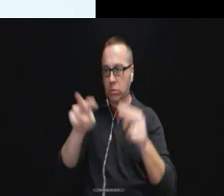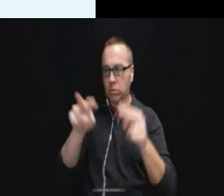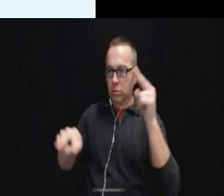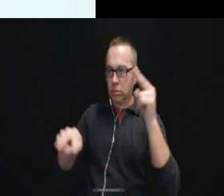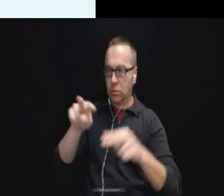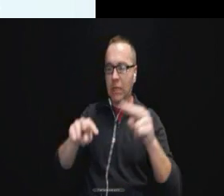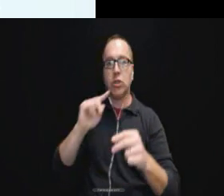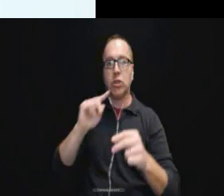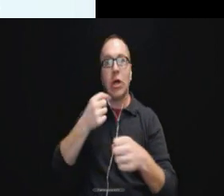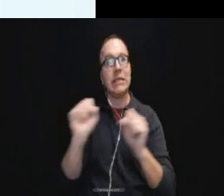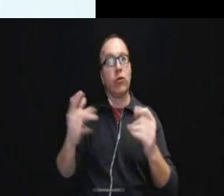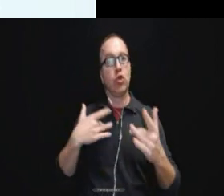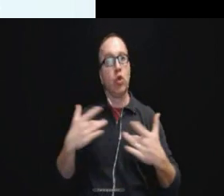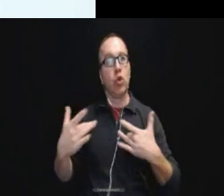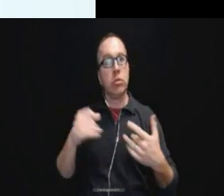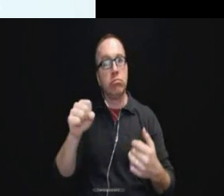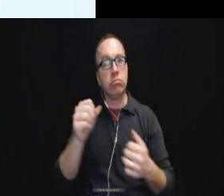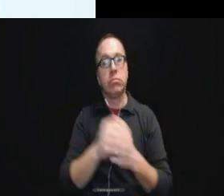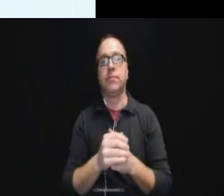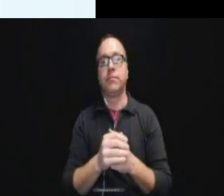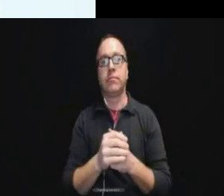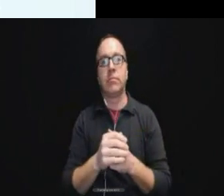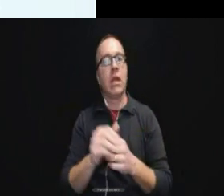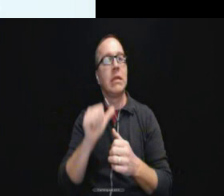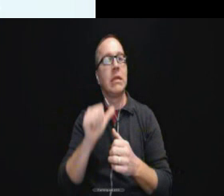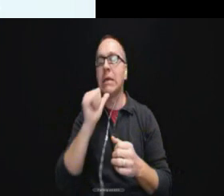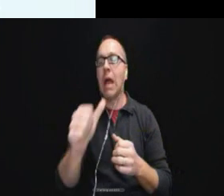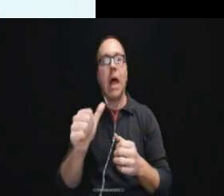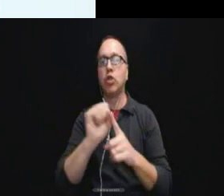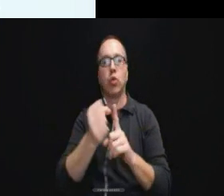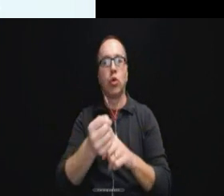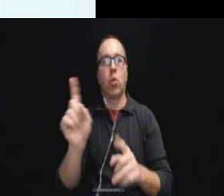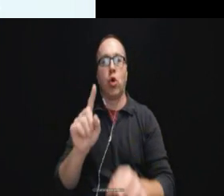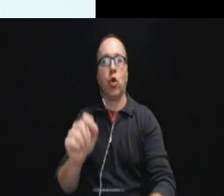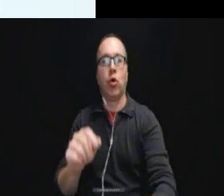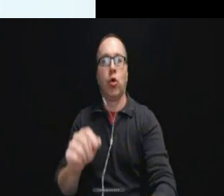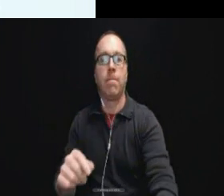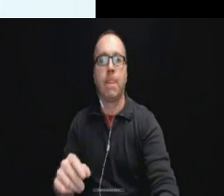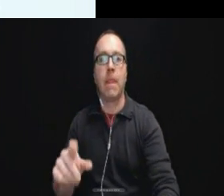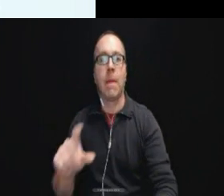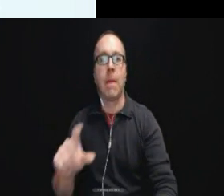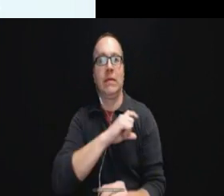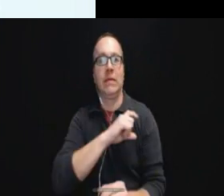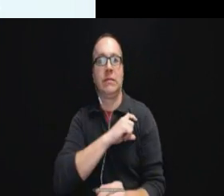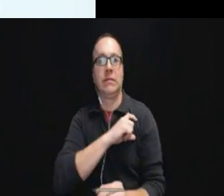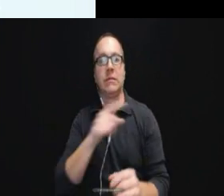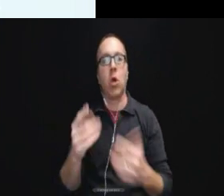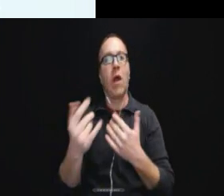And it was not a situation where the police had to wait for an on the site interpreter